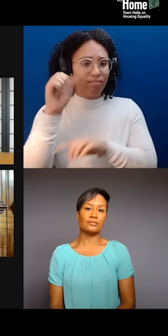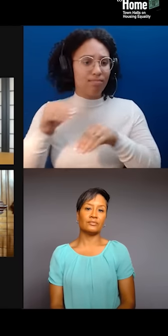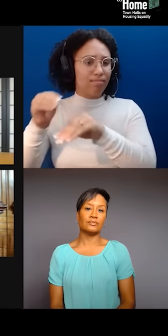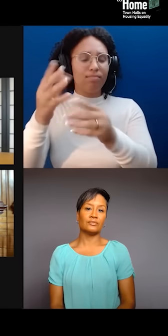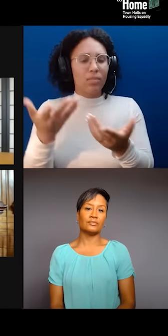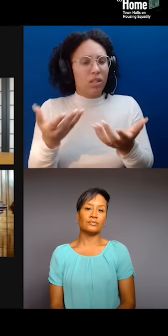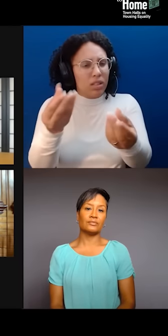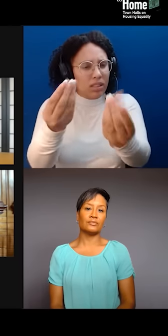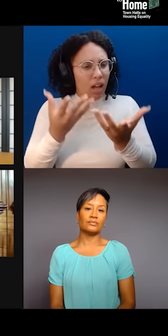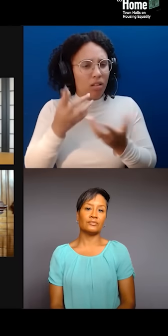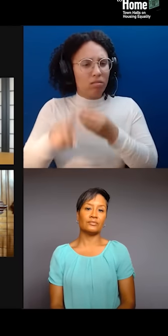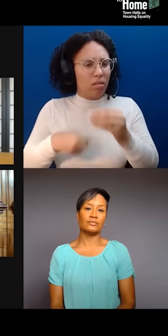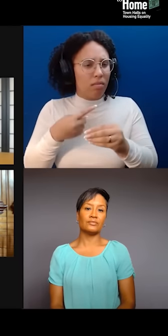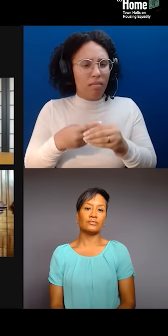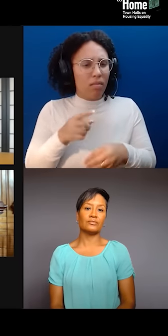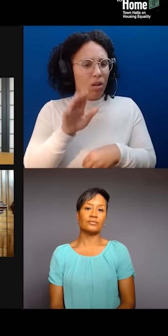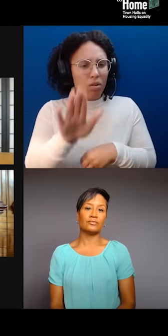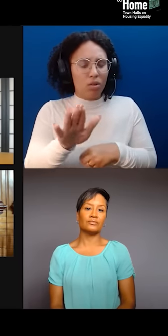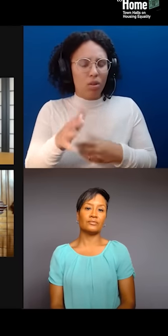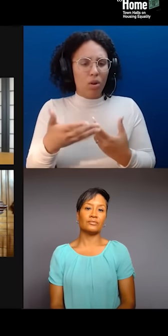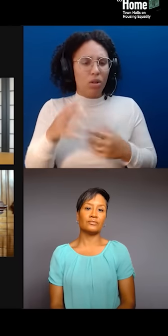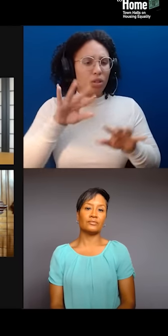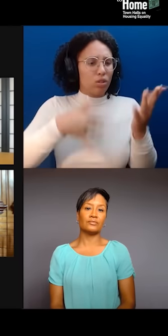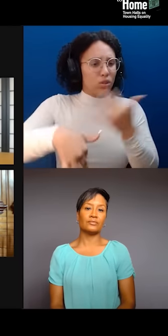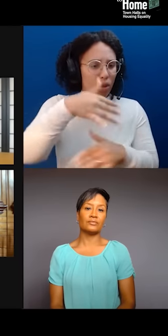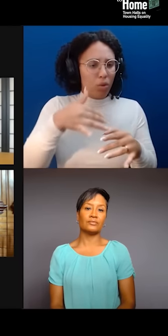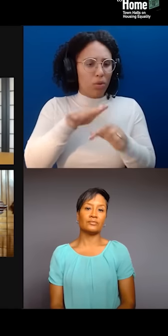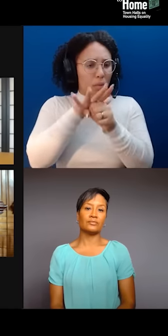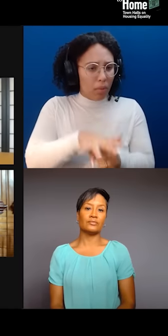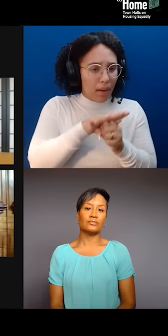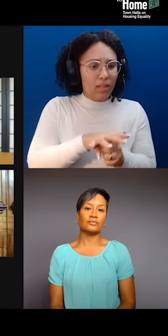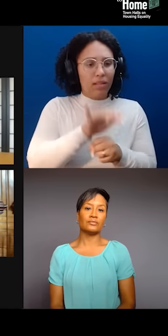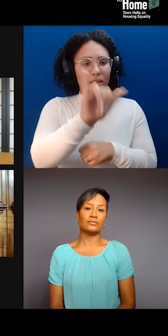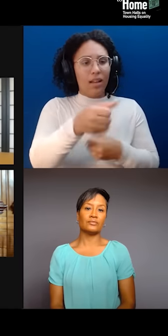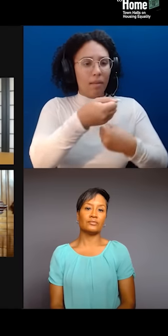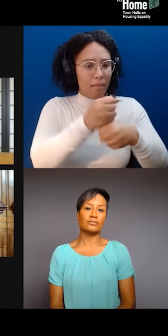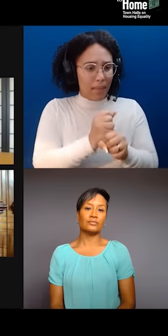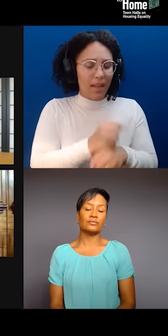that prompted the creation of the Chinatown Art Brigade and of Don't Mute DC.